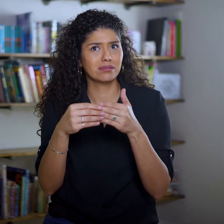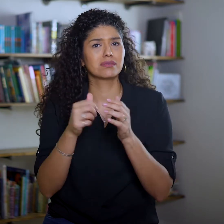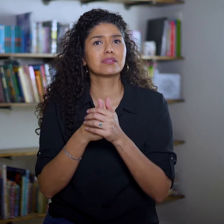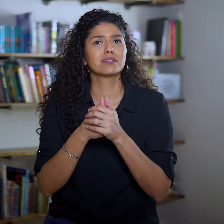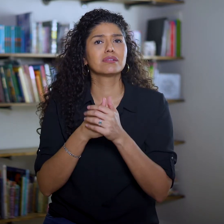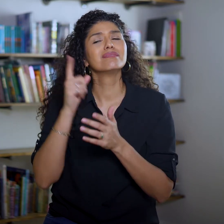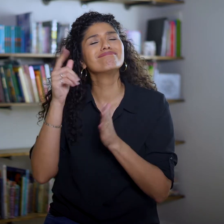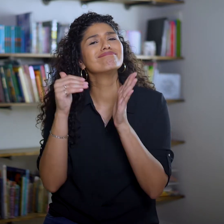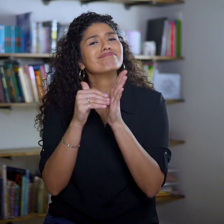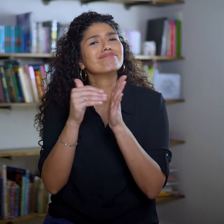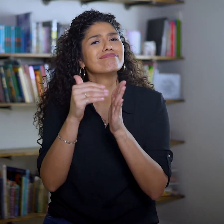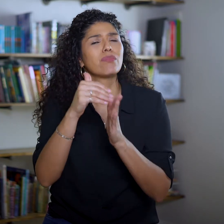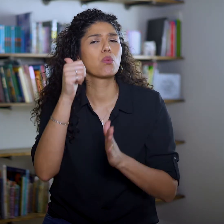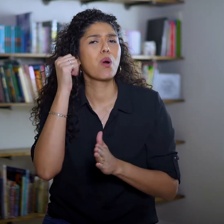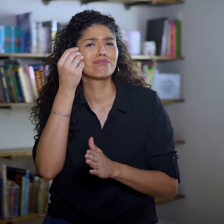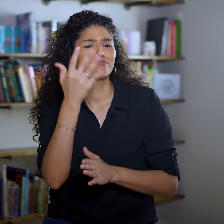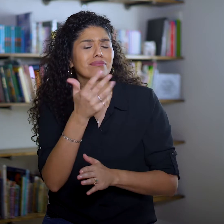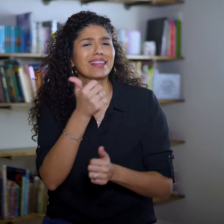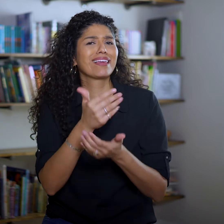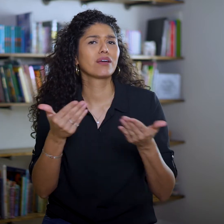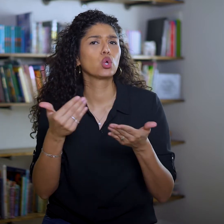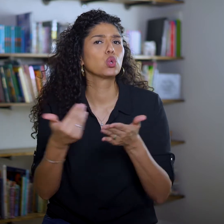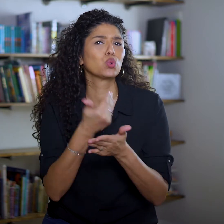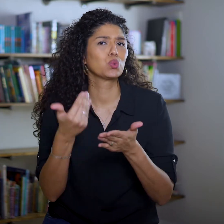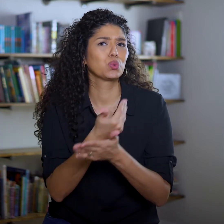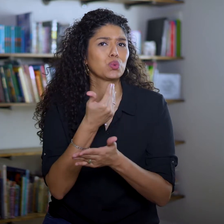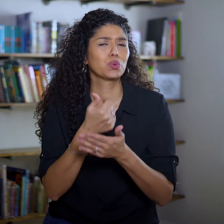He often won’t tell them anything new.